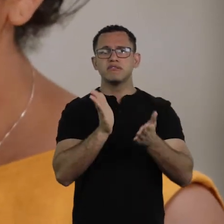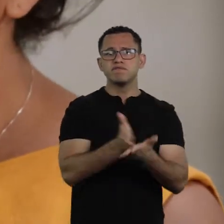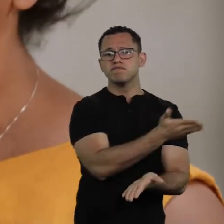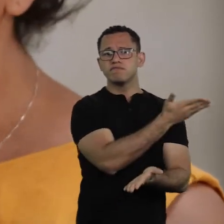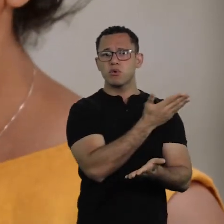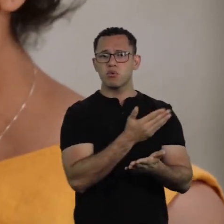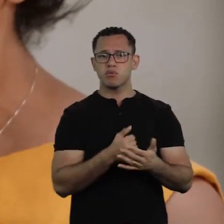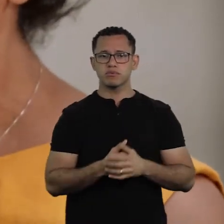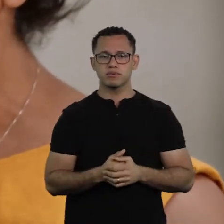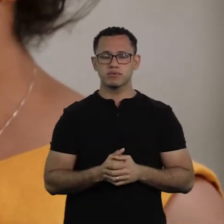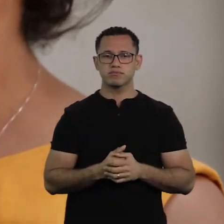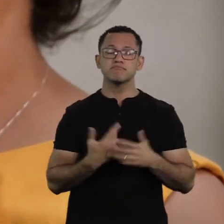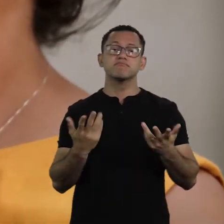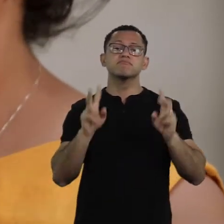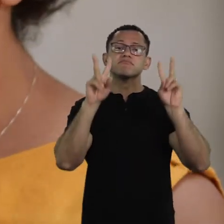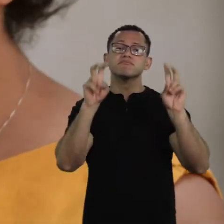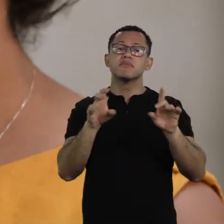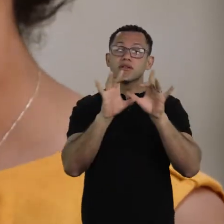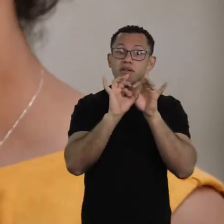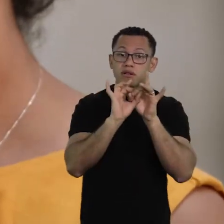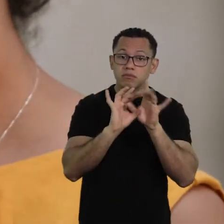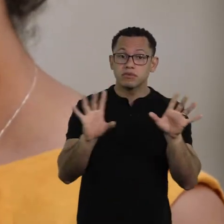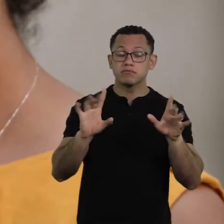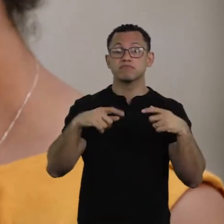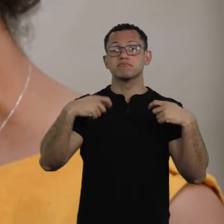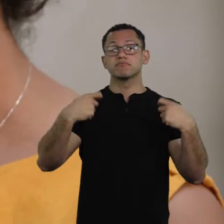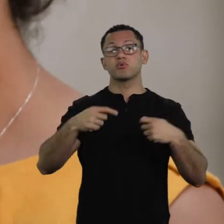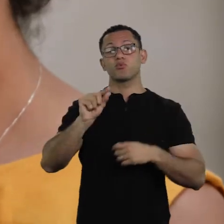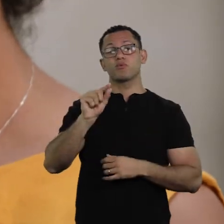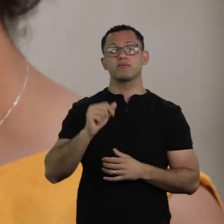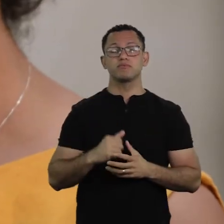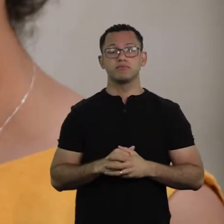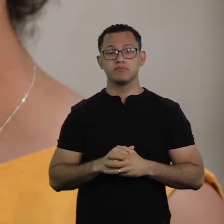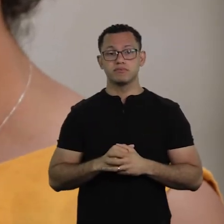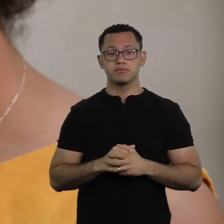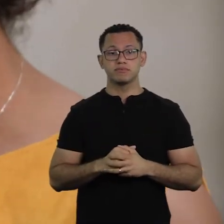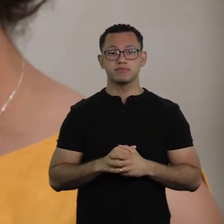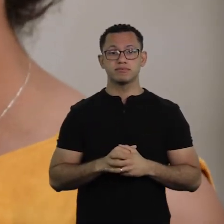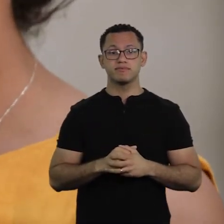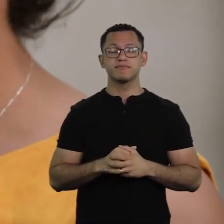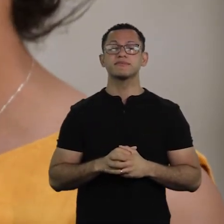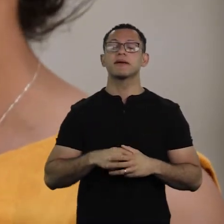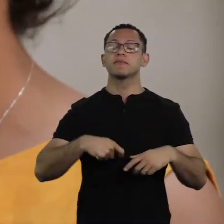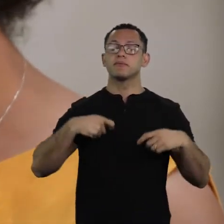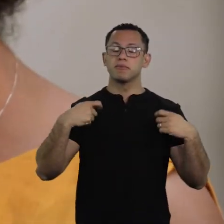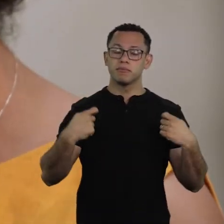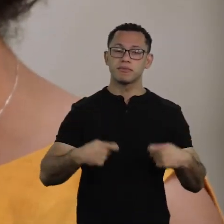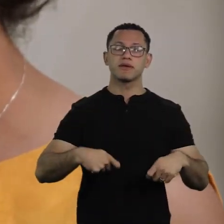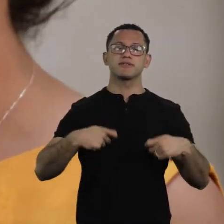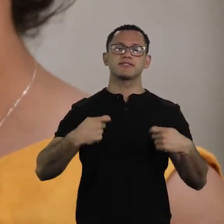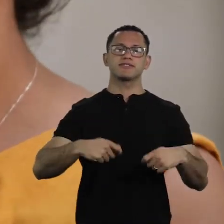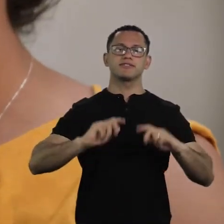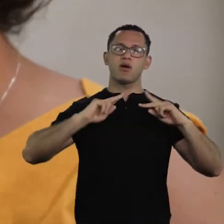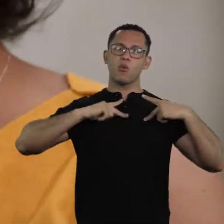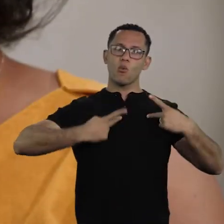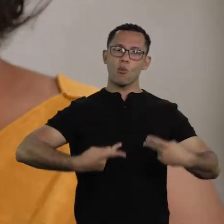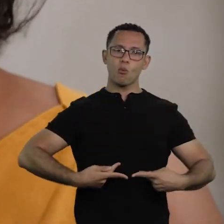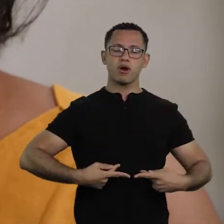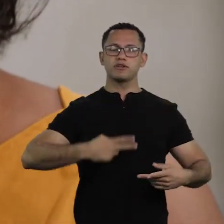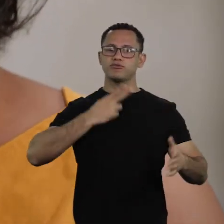So, to talk about freedom, we need to conquer the status of humans.